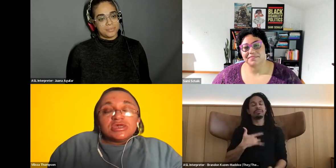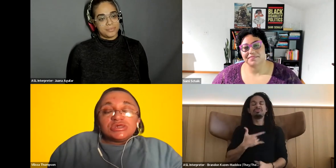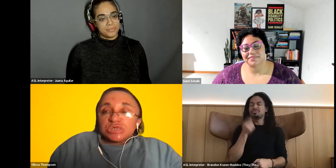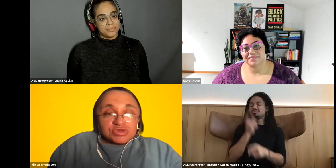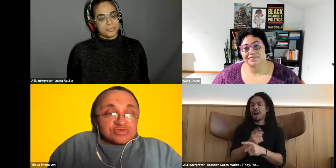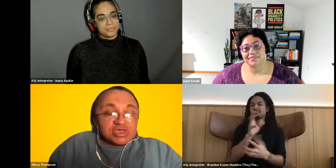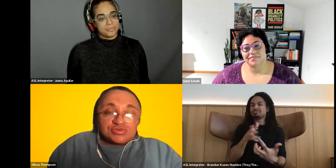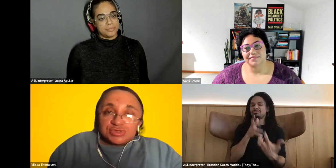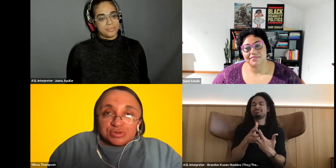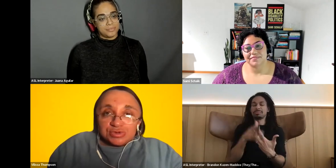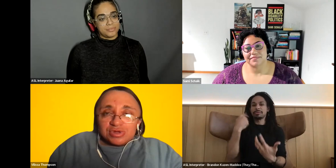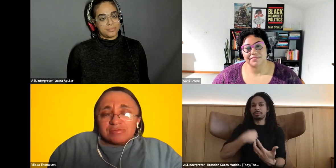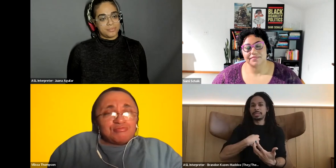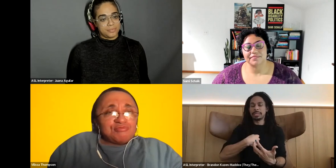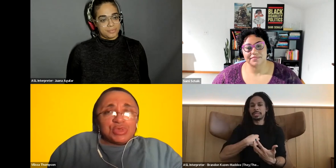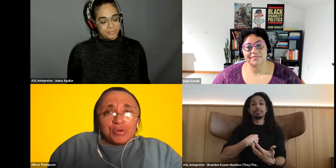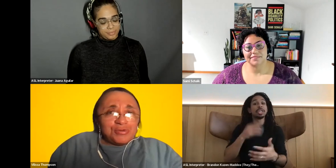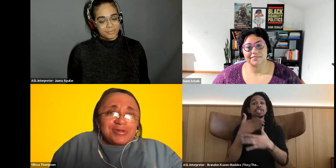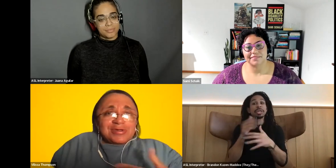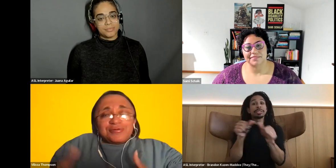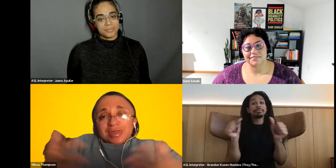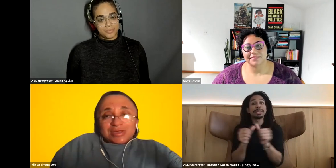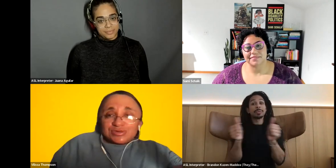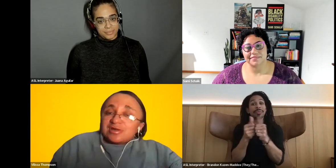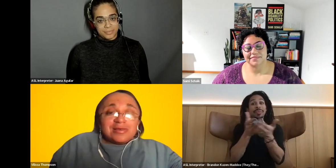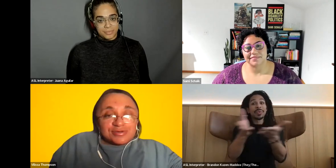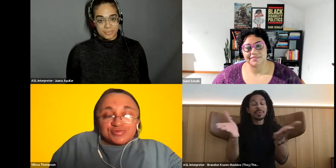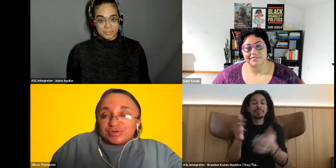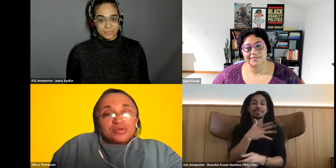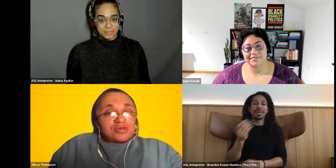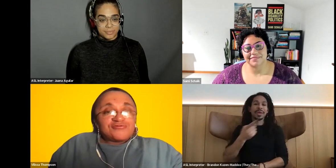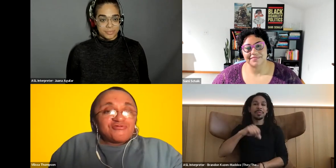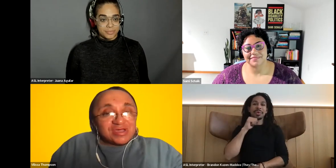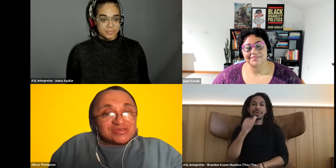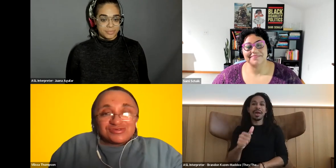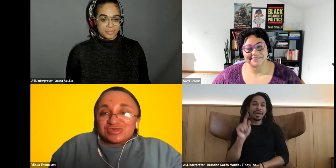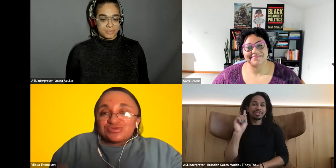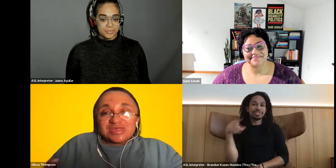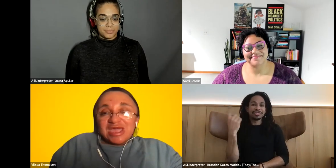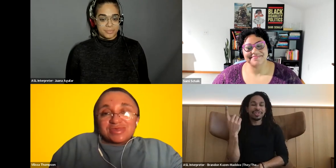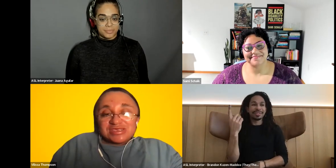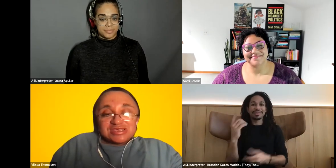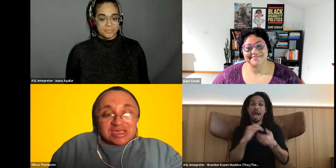Vilissa Thompson: and sharing space with you, and you know we're not just collegues but you know we're also friends. So just really having this